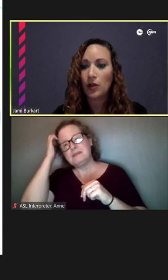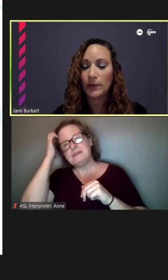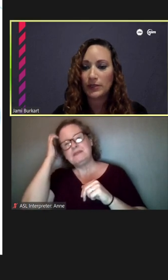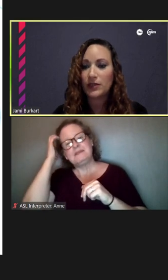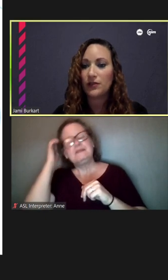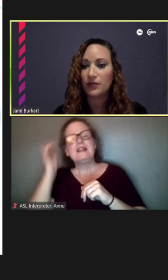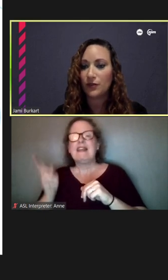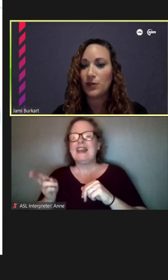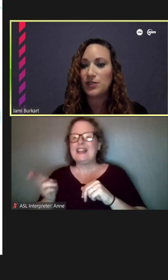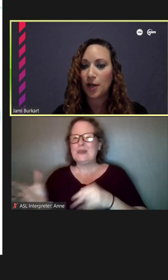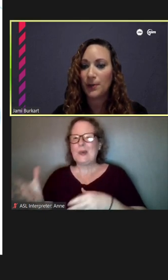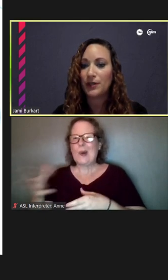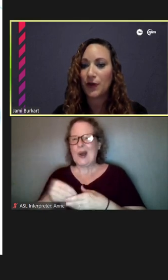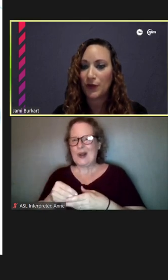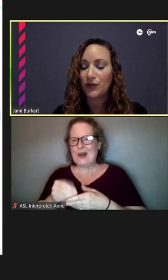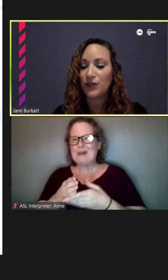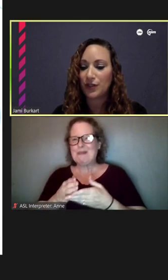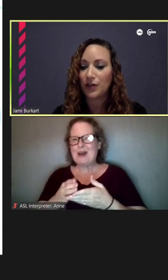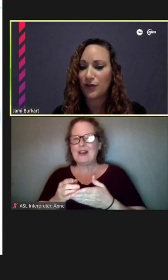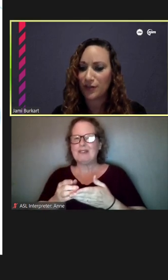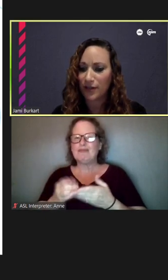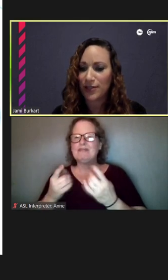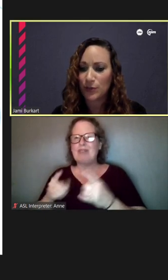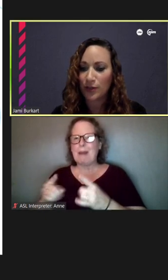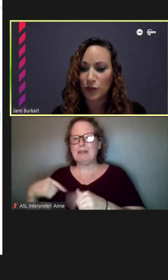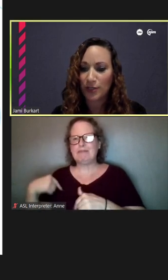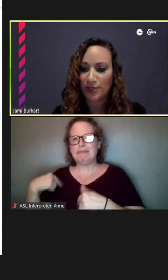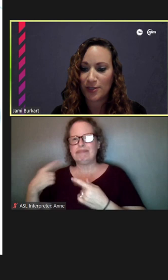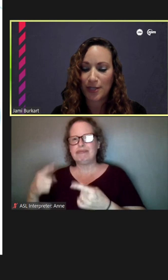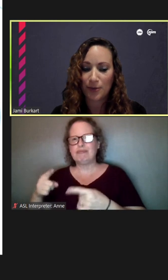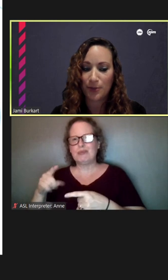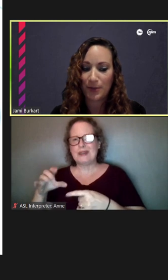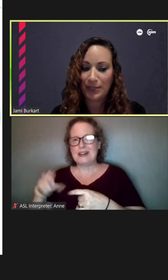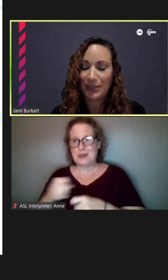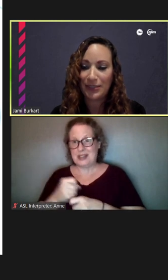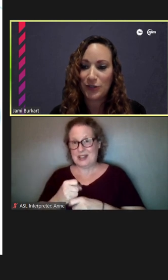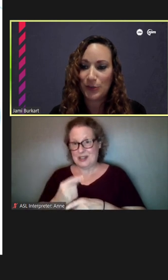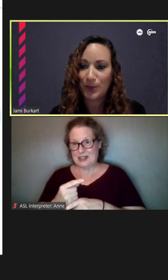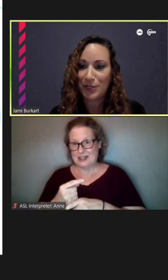element of what's come and gone over the last 100 years -- is that what you mean? Yeah.